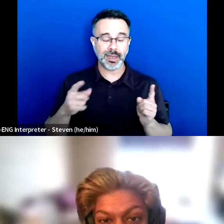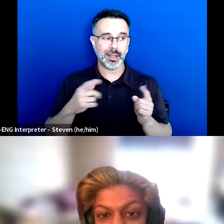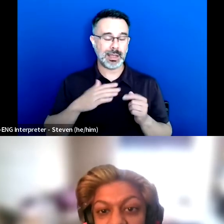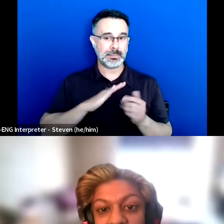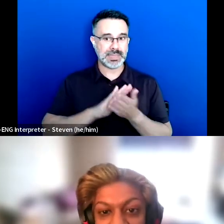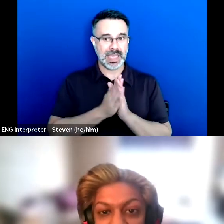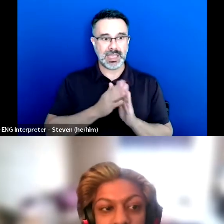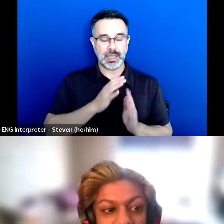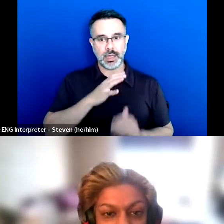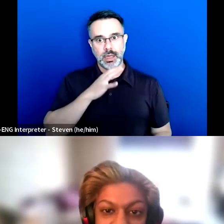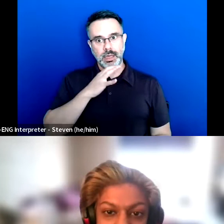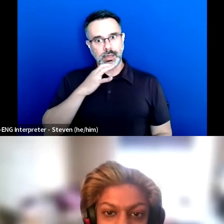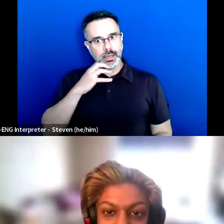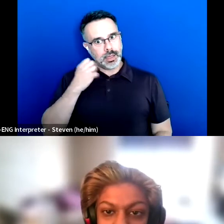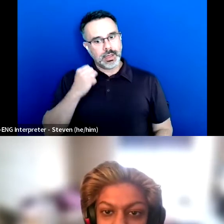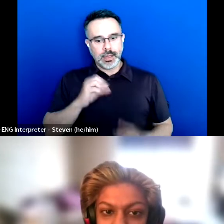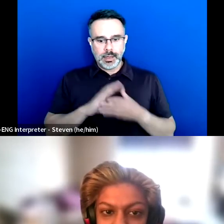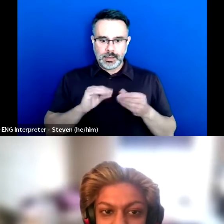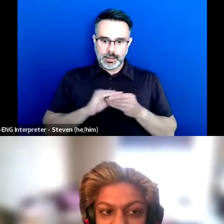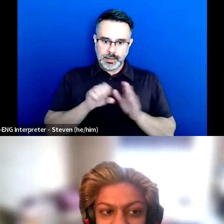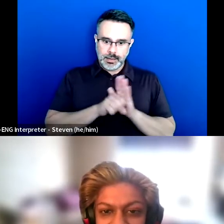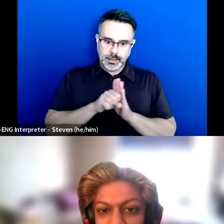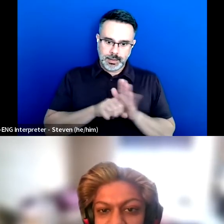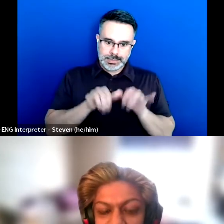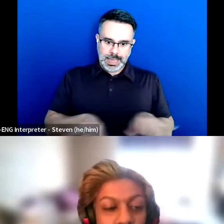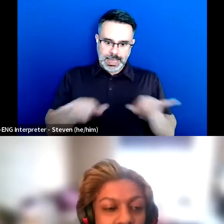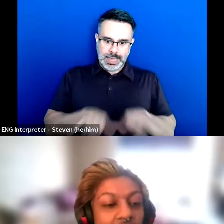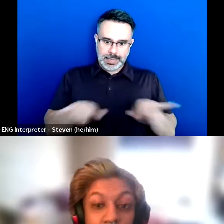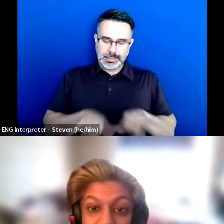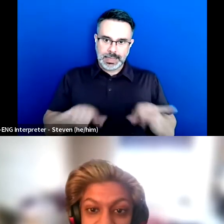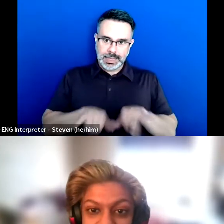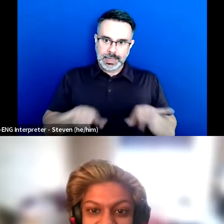of saying the same thing to people over and over again. And it was okay, I wrote a thing.